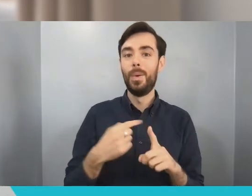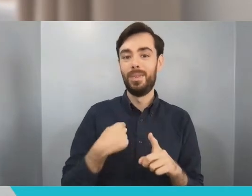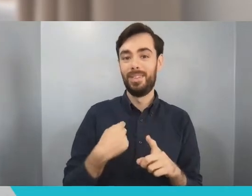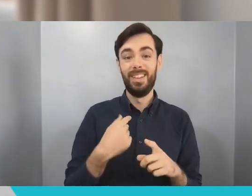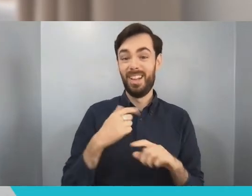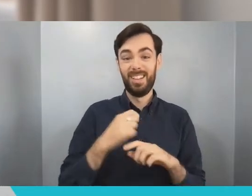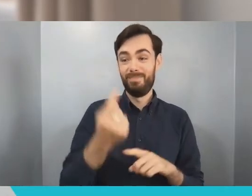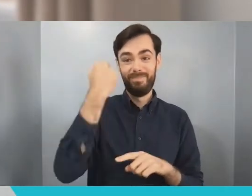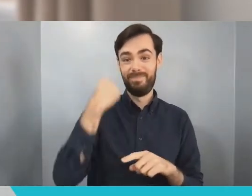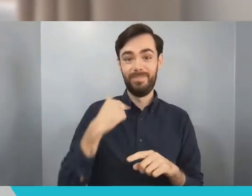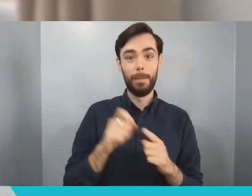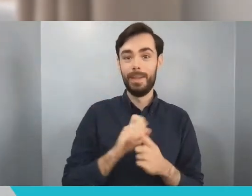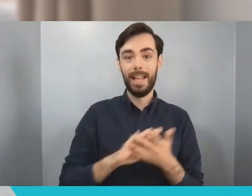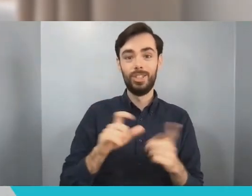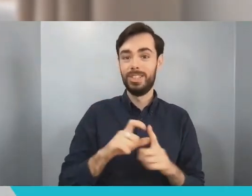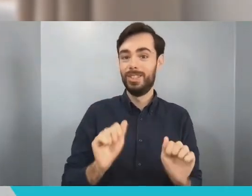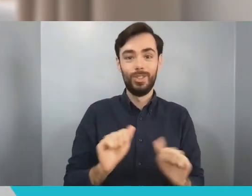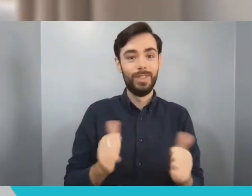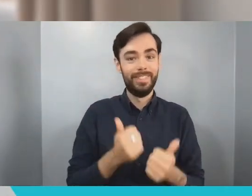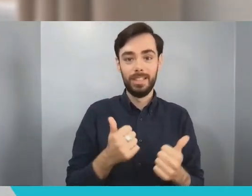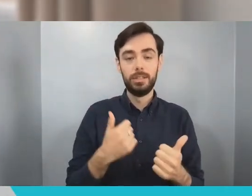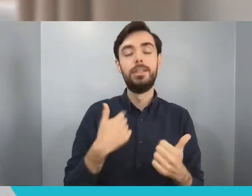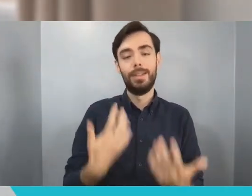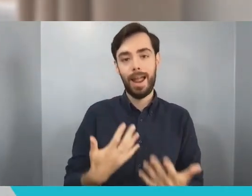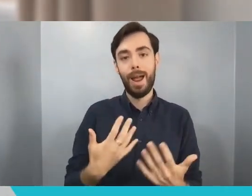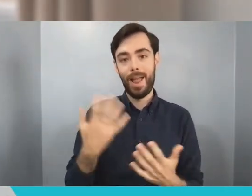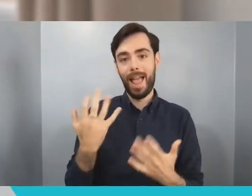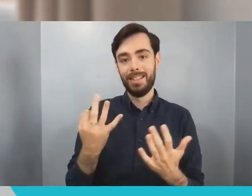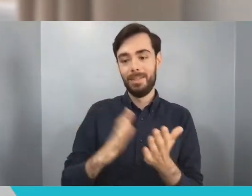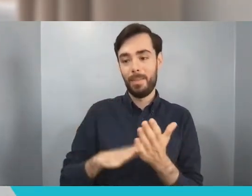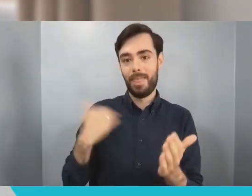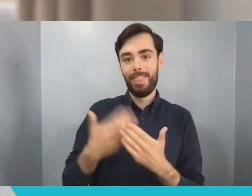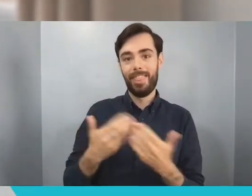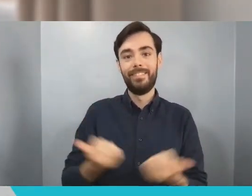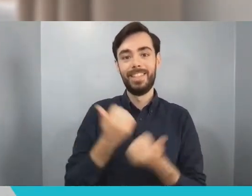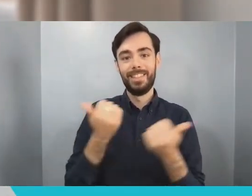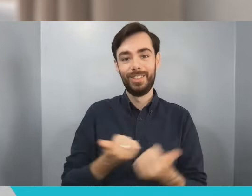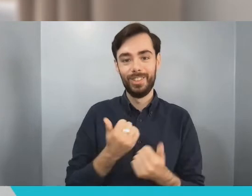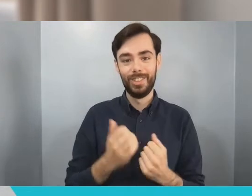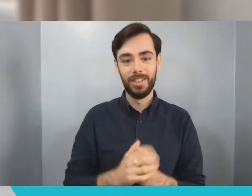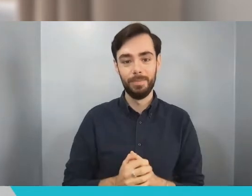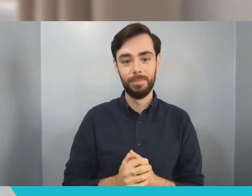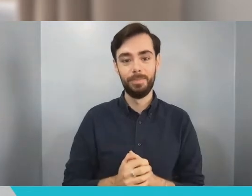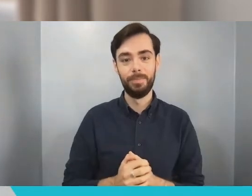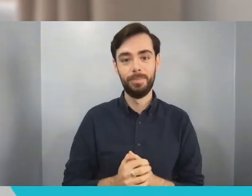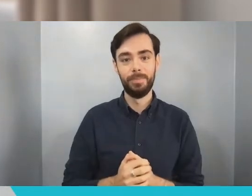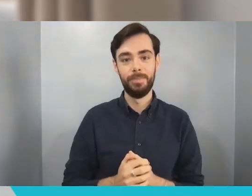as well. So it's been an interesting journey and I honestly couldn't really tell you in